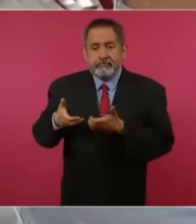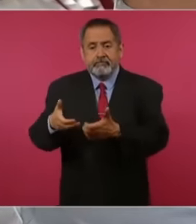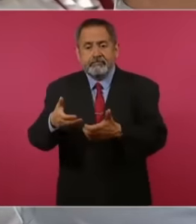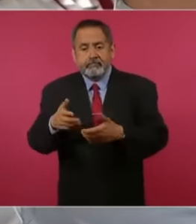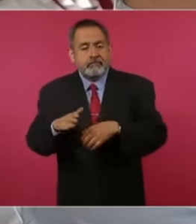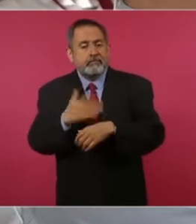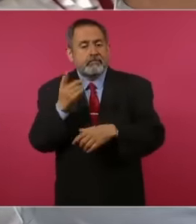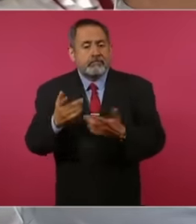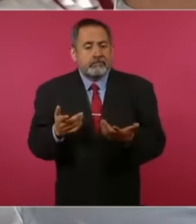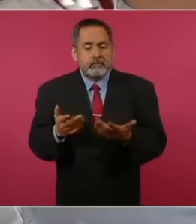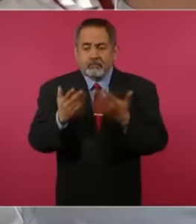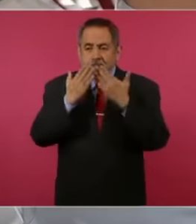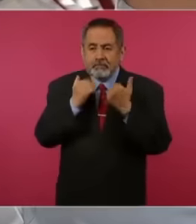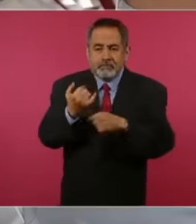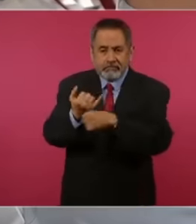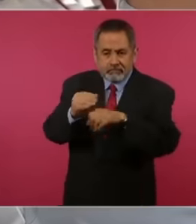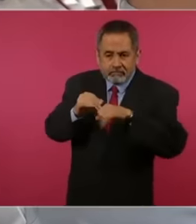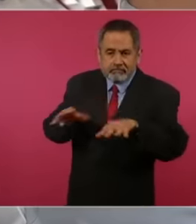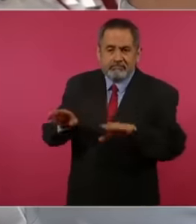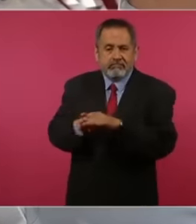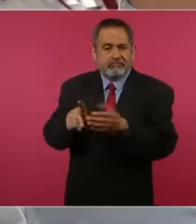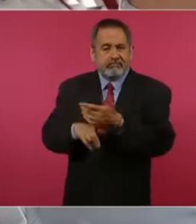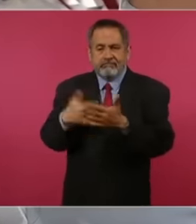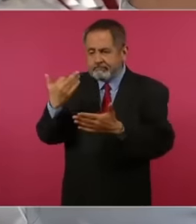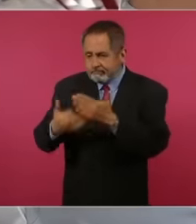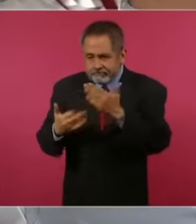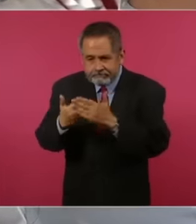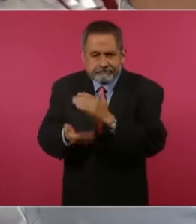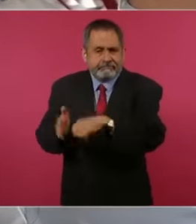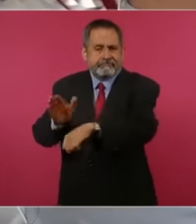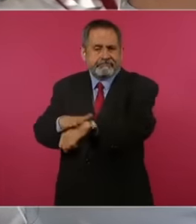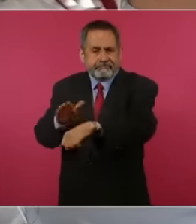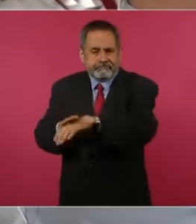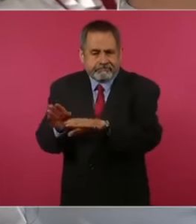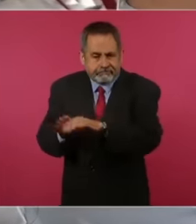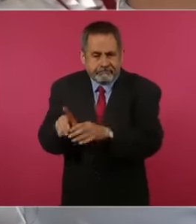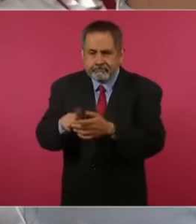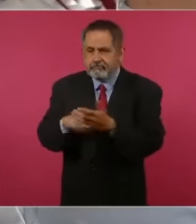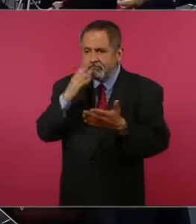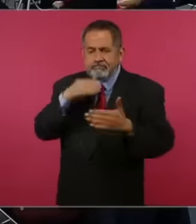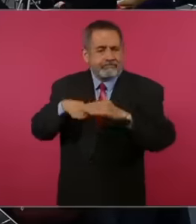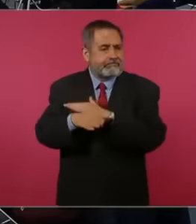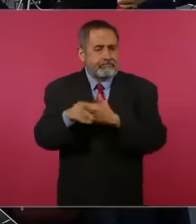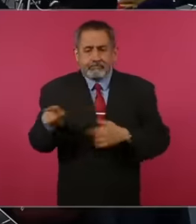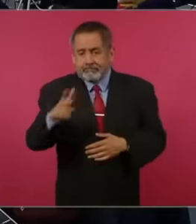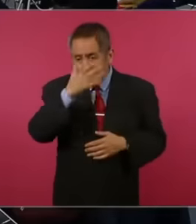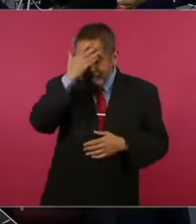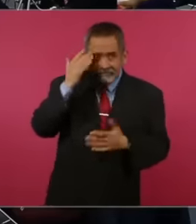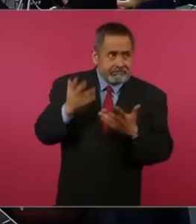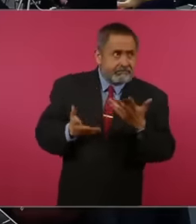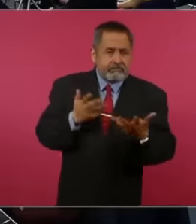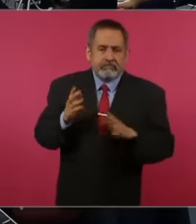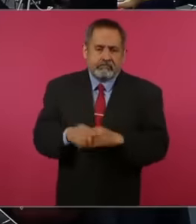they don't have the information, they don't have access, you don't know, I asked Petrita in